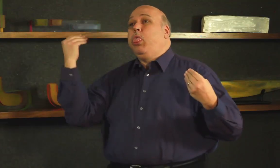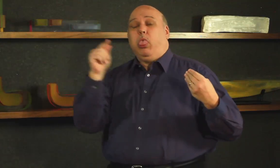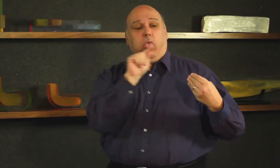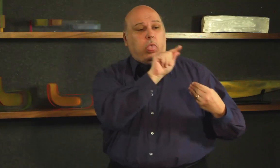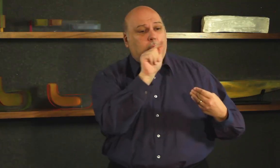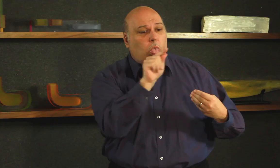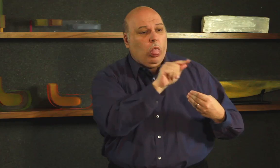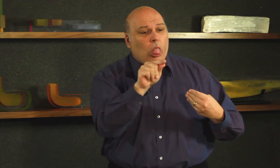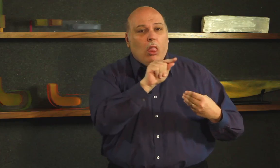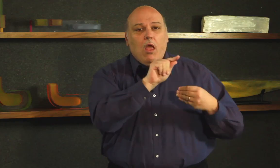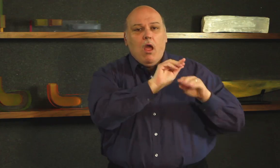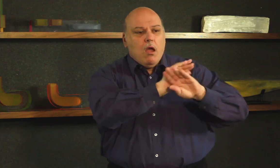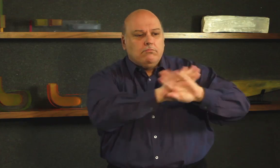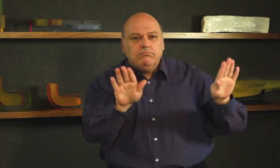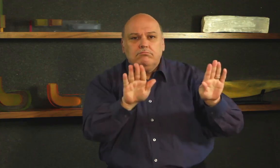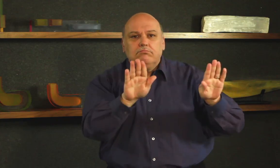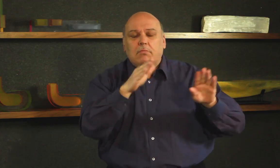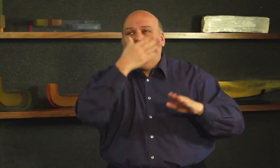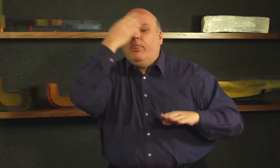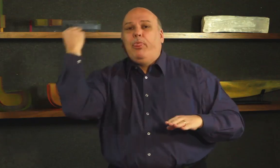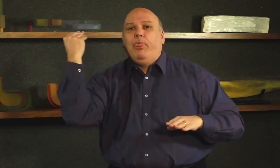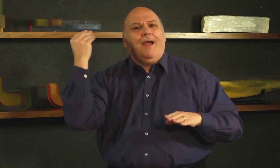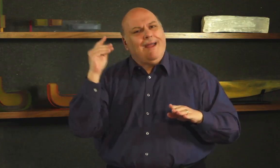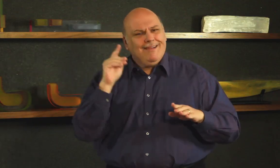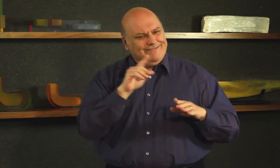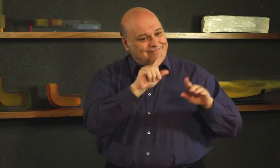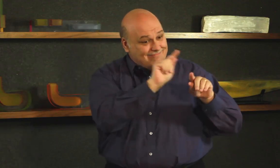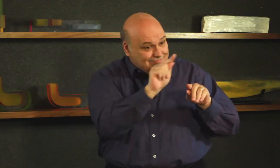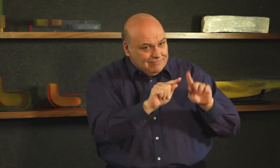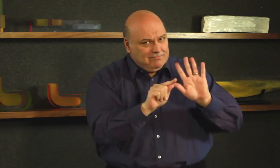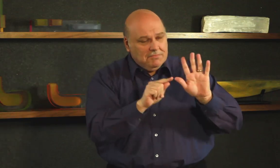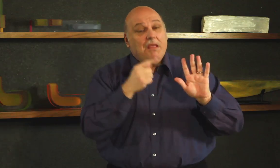the time the building is built, they often